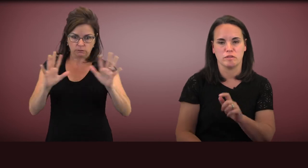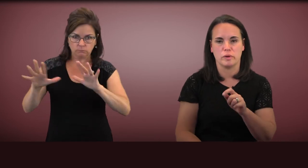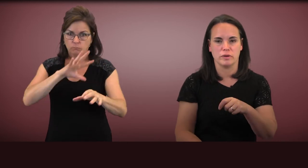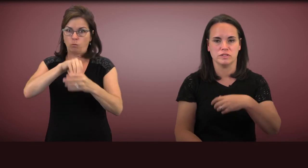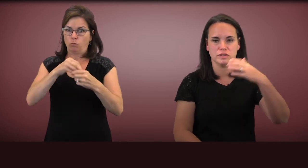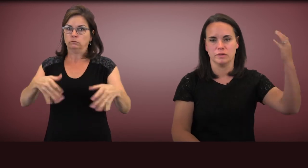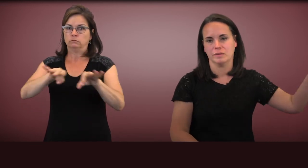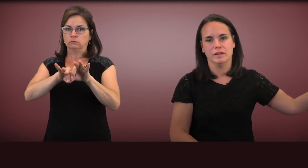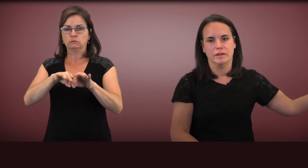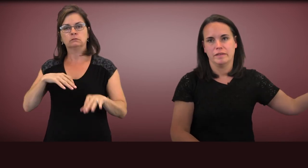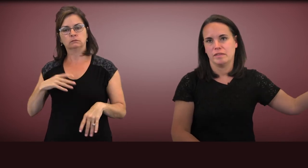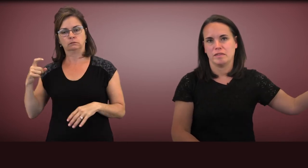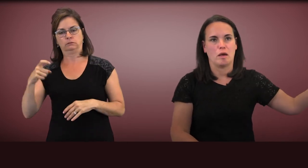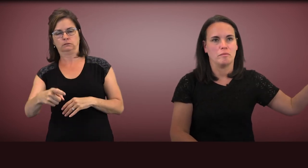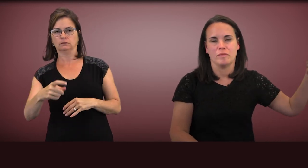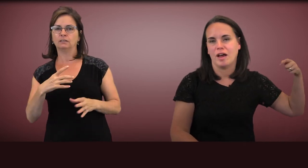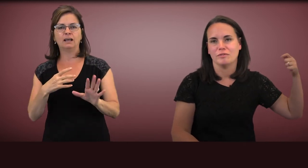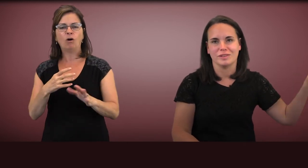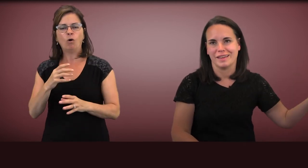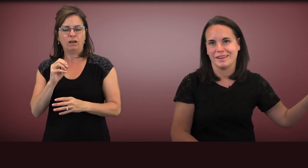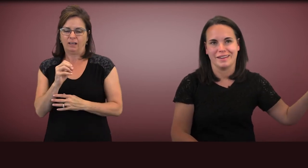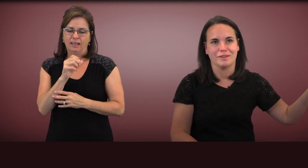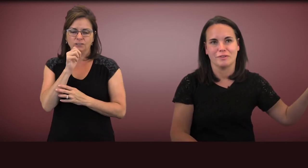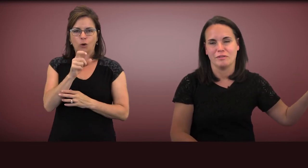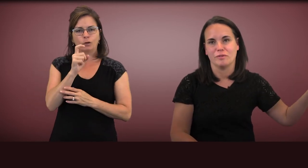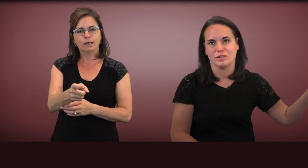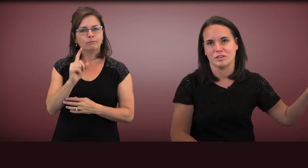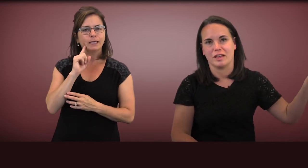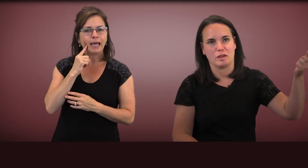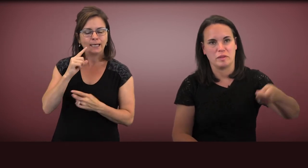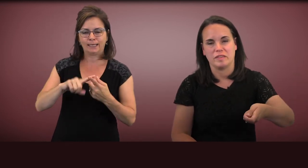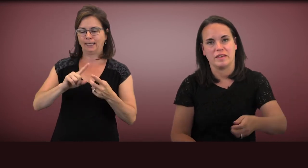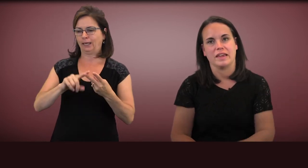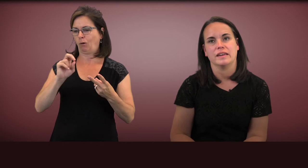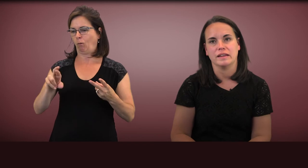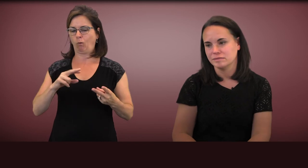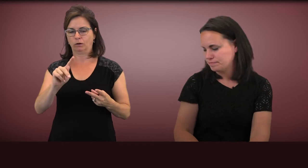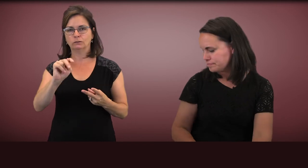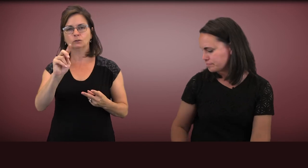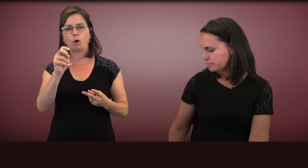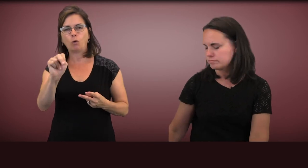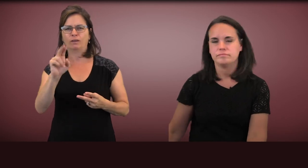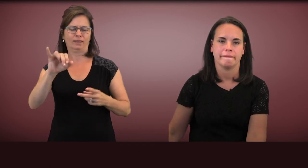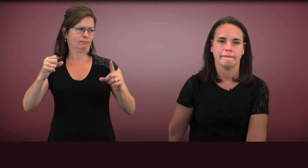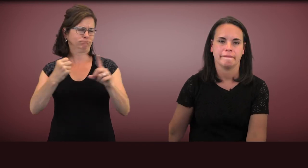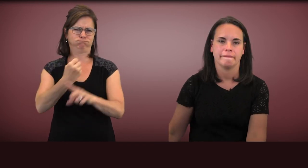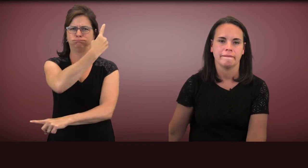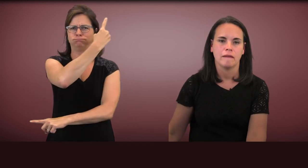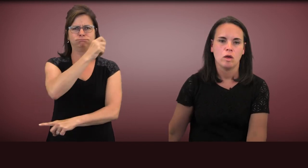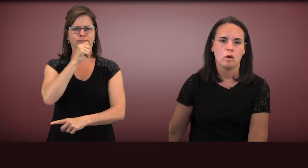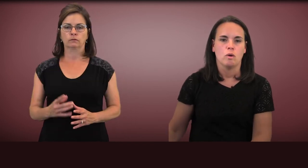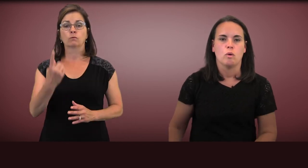as opposed to some unrelated reinforcer, like a piece of candy.